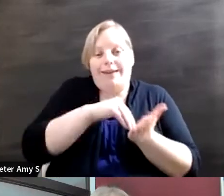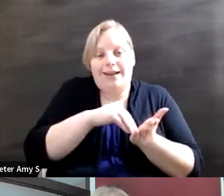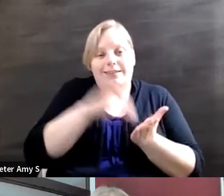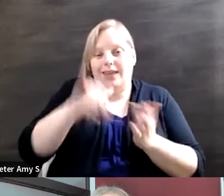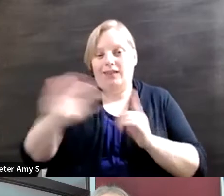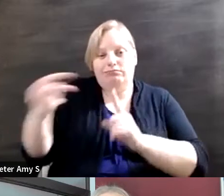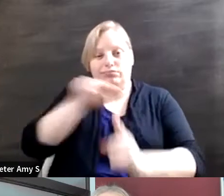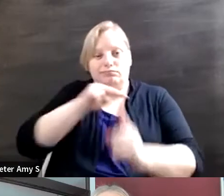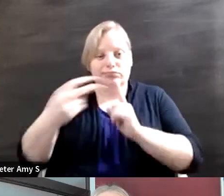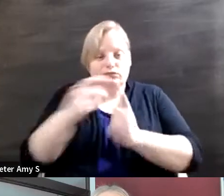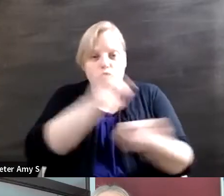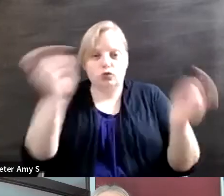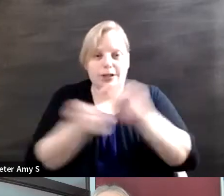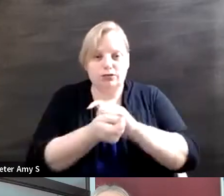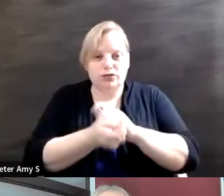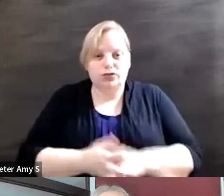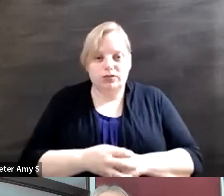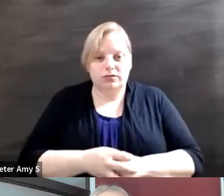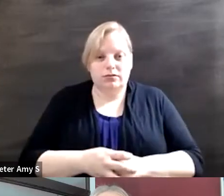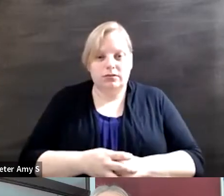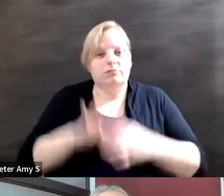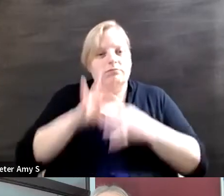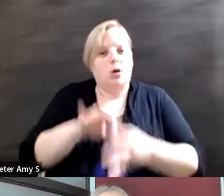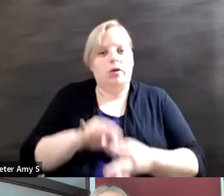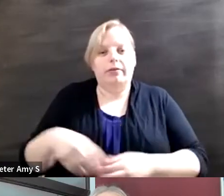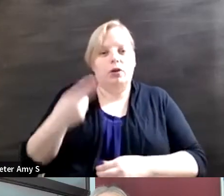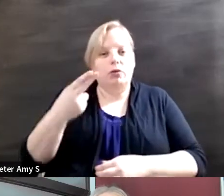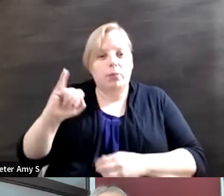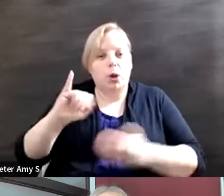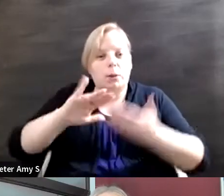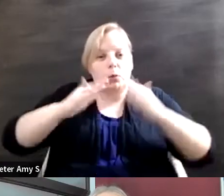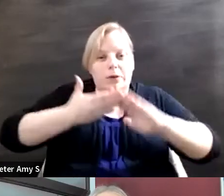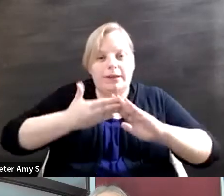right that's about the the hearing impaired community and changing that narrative. It's a